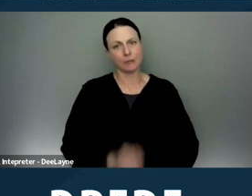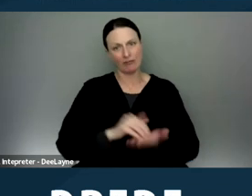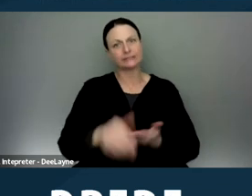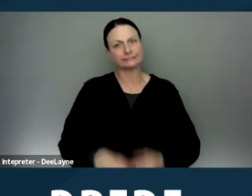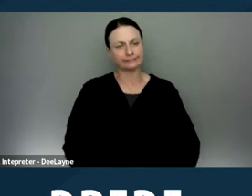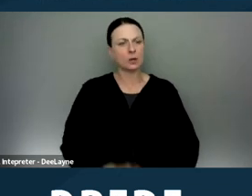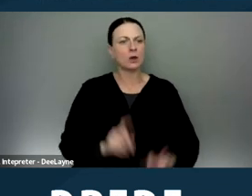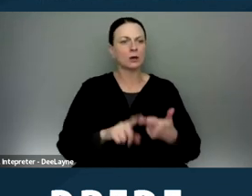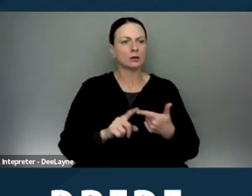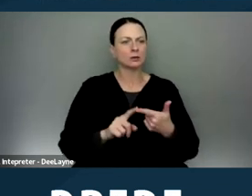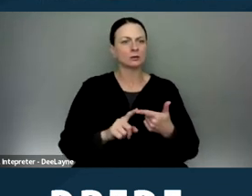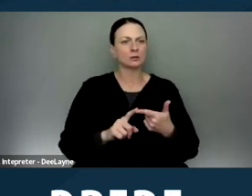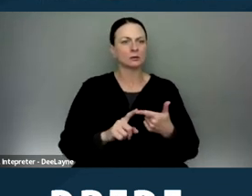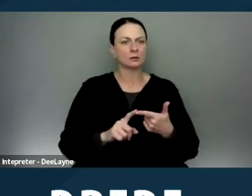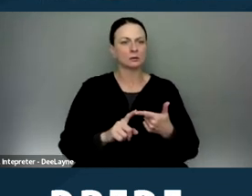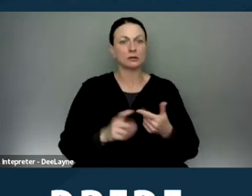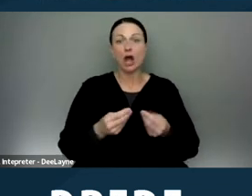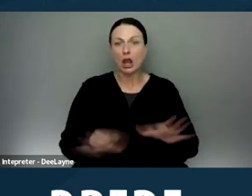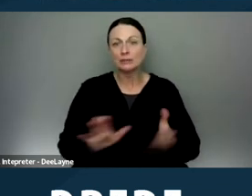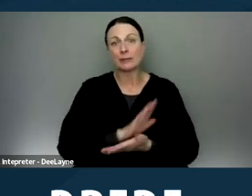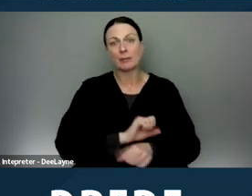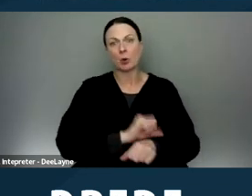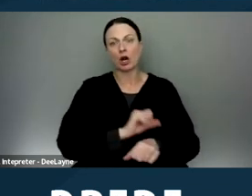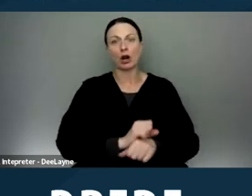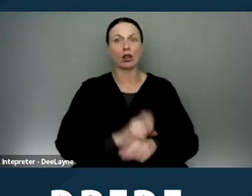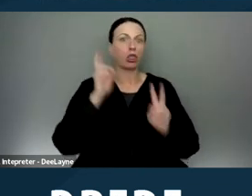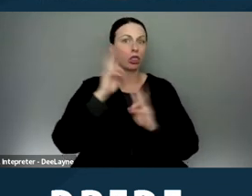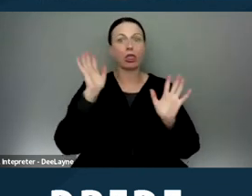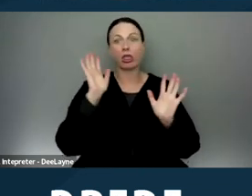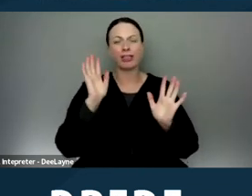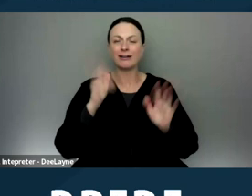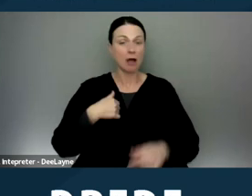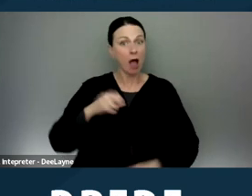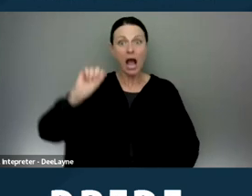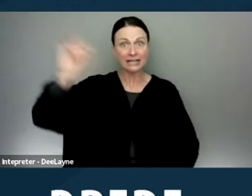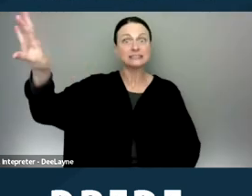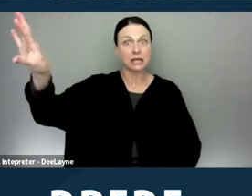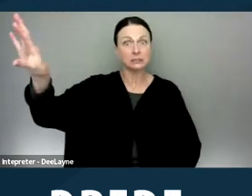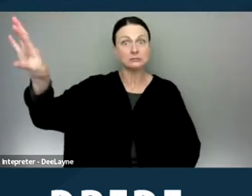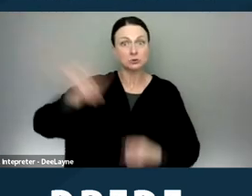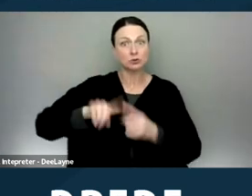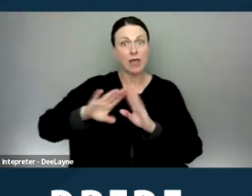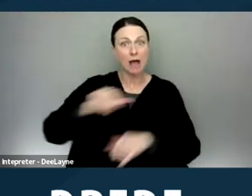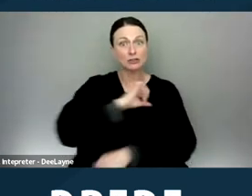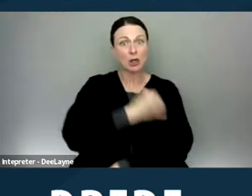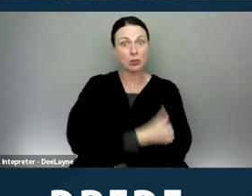Or the other thing is losing paperwork saying that they sent it to the housing authority case manager